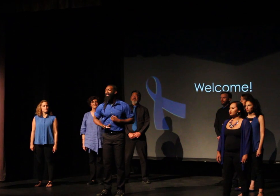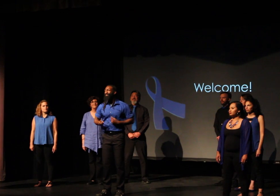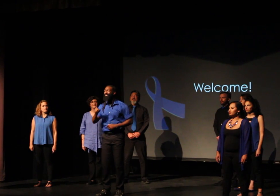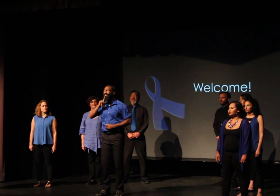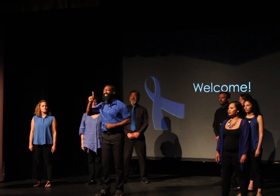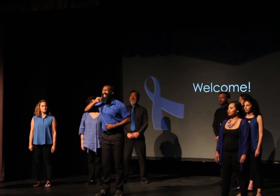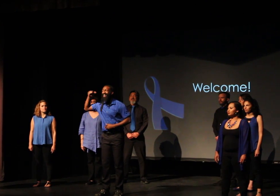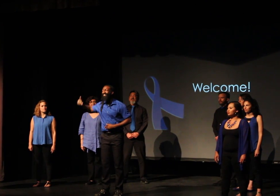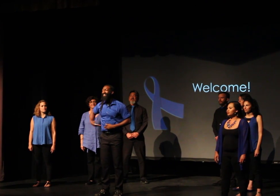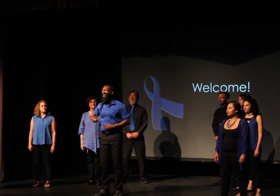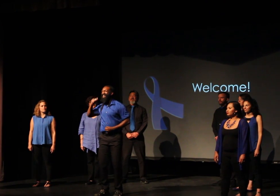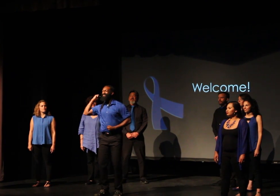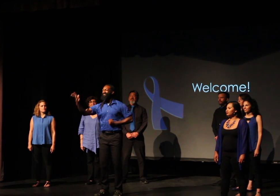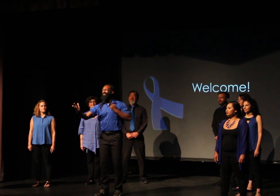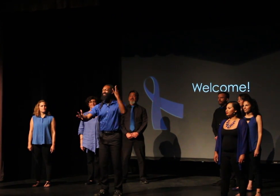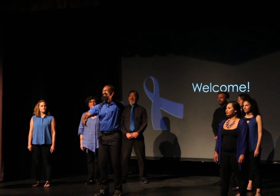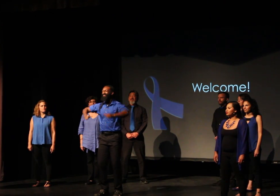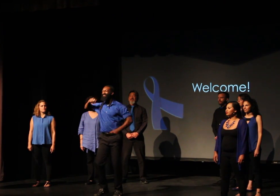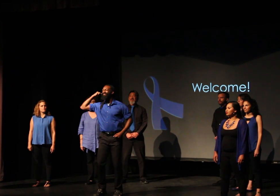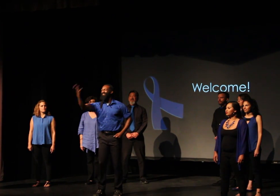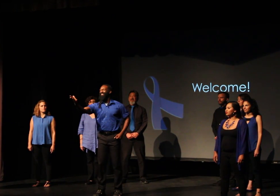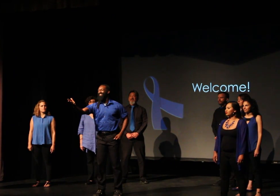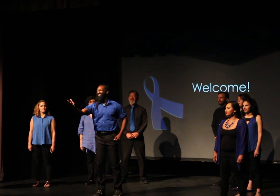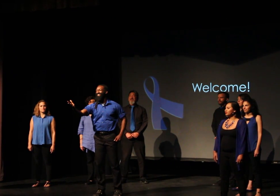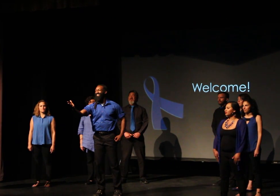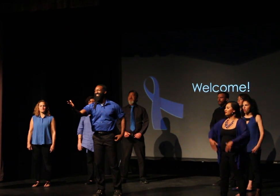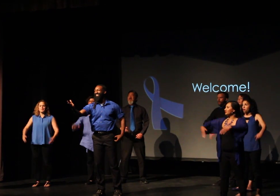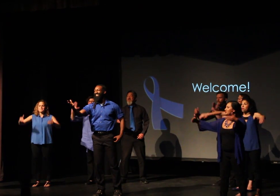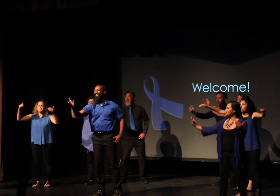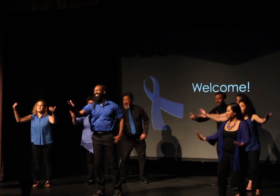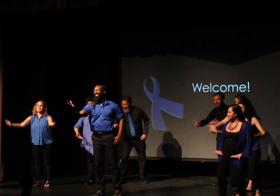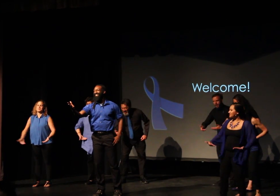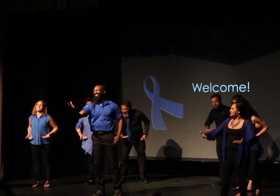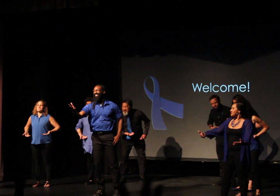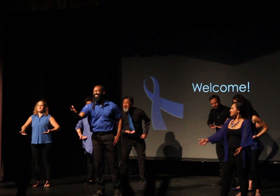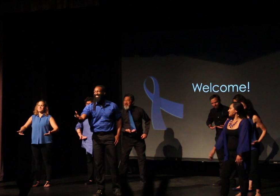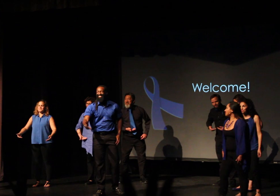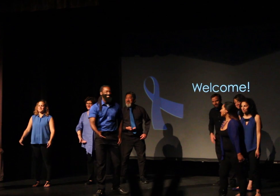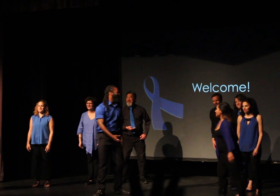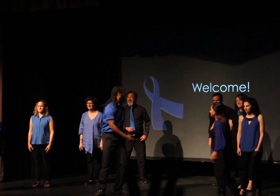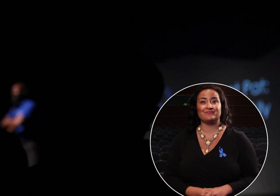Show: "Welcome to the Deafhood monologues. (everyone) Welcome!"